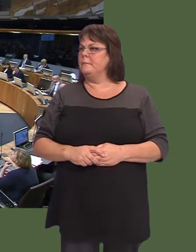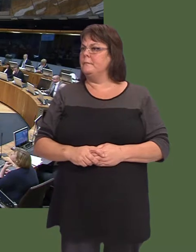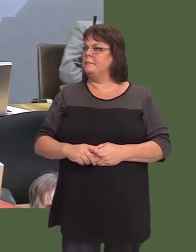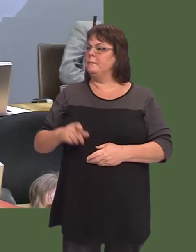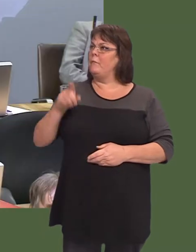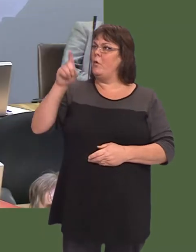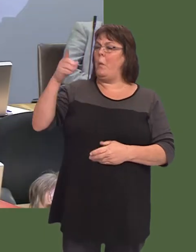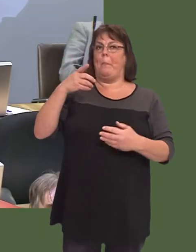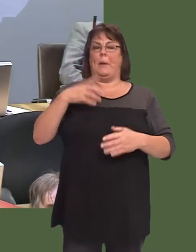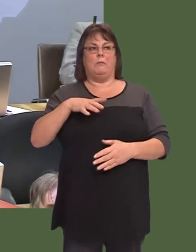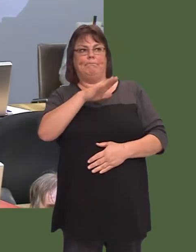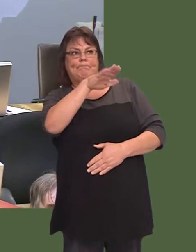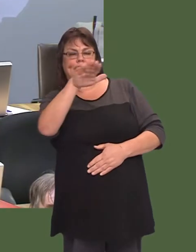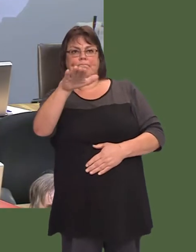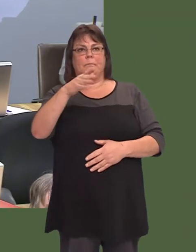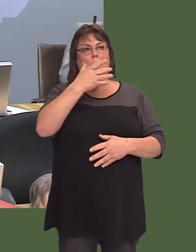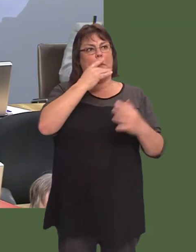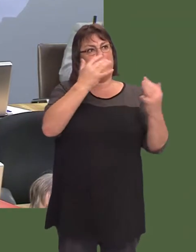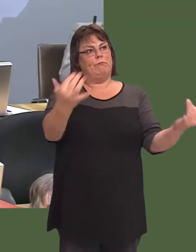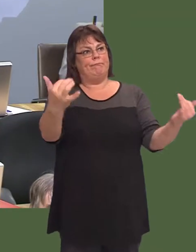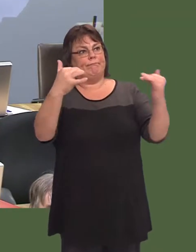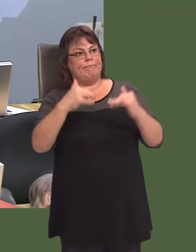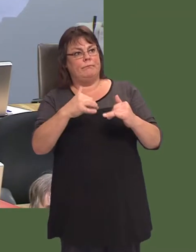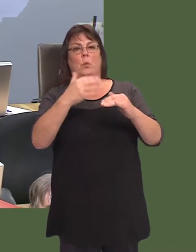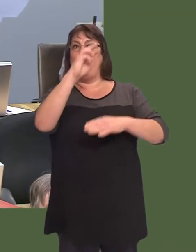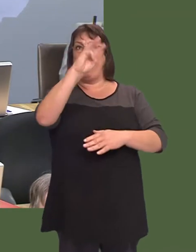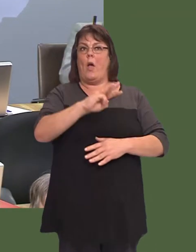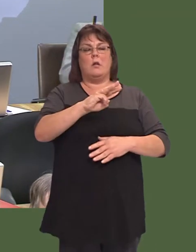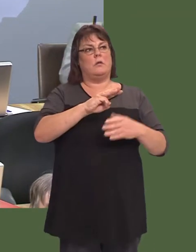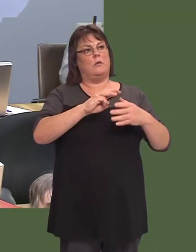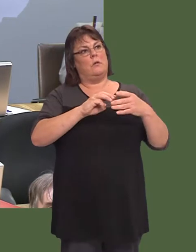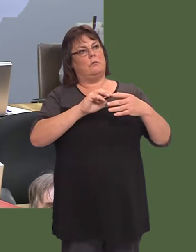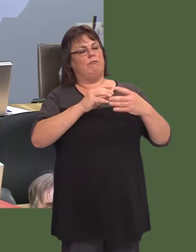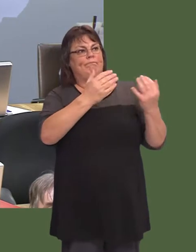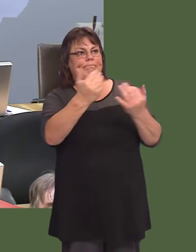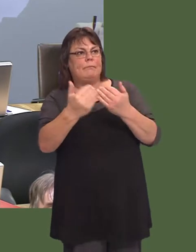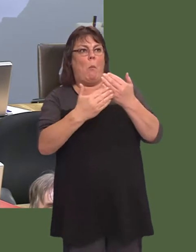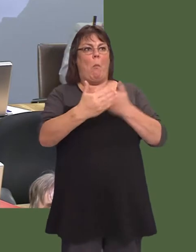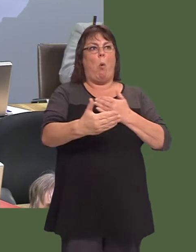has done to attract high-level events and how youíve worked with the respective sporting associations.